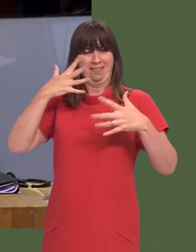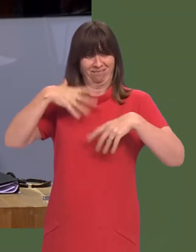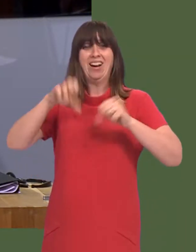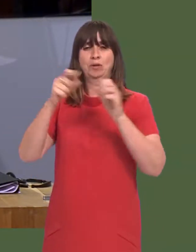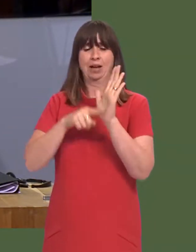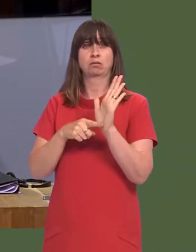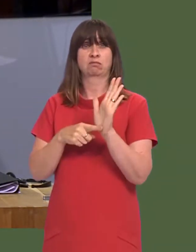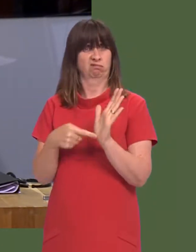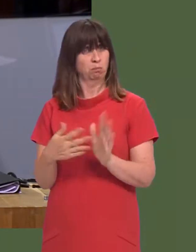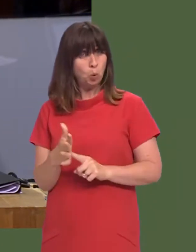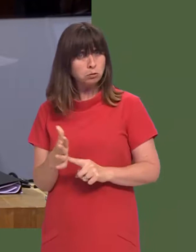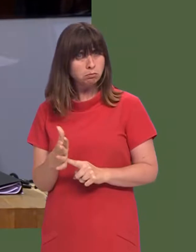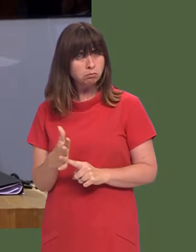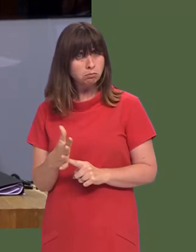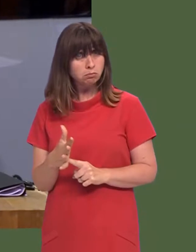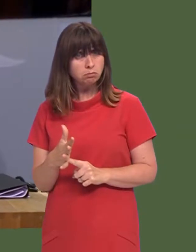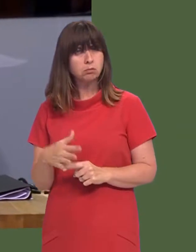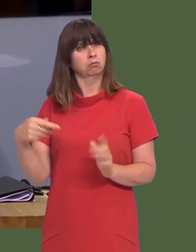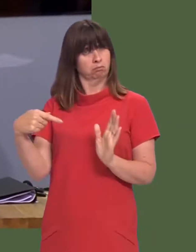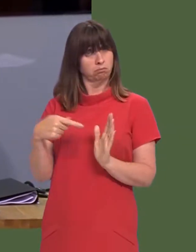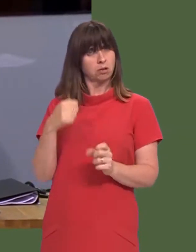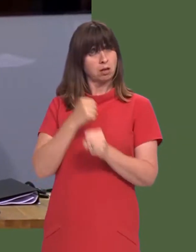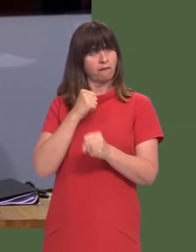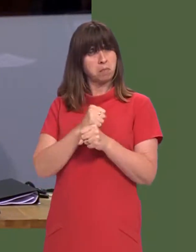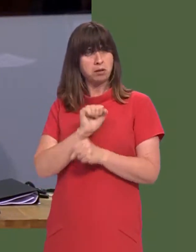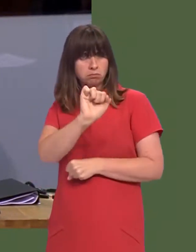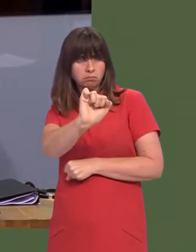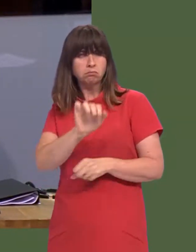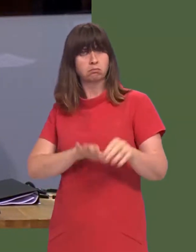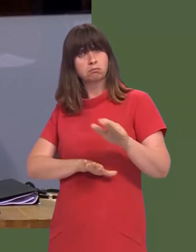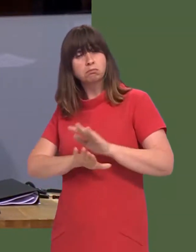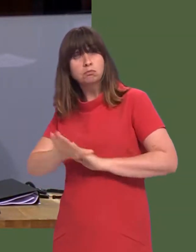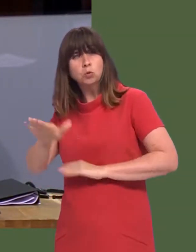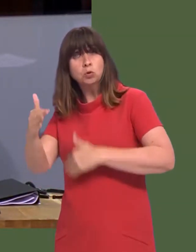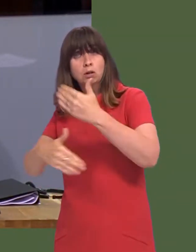the commission, and will they be the central plank for this Government, going forward in